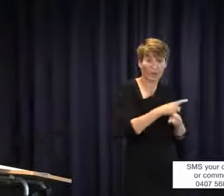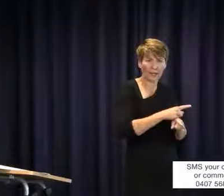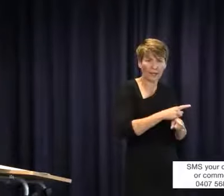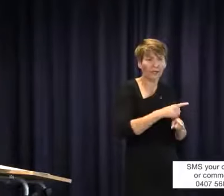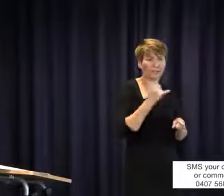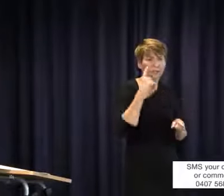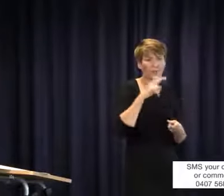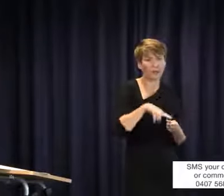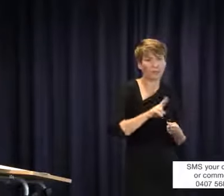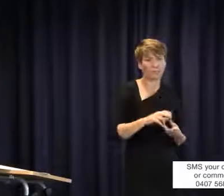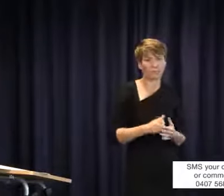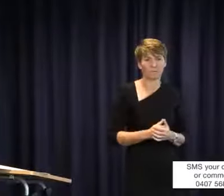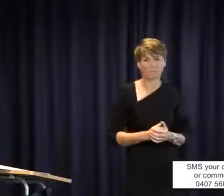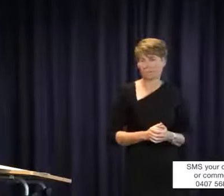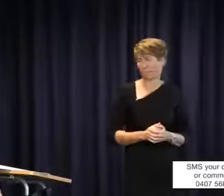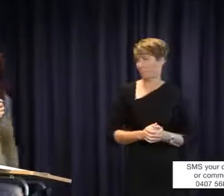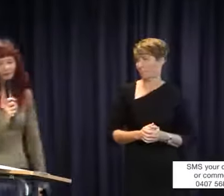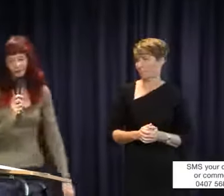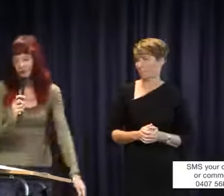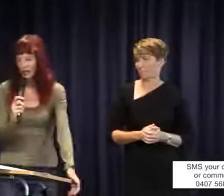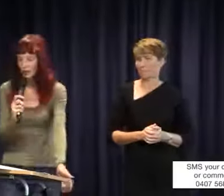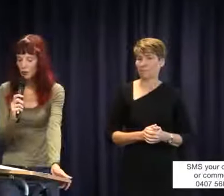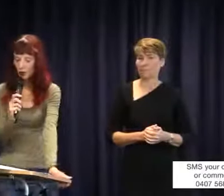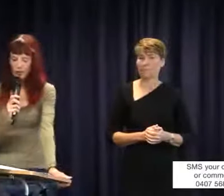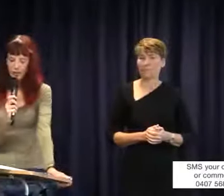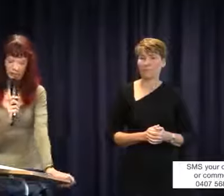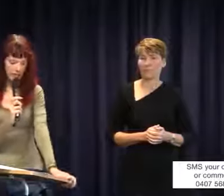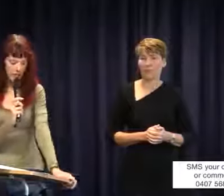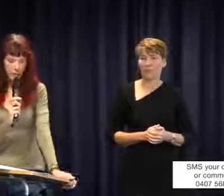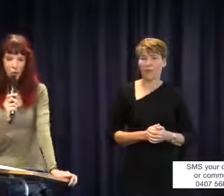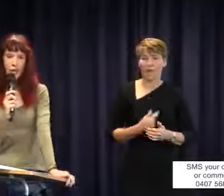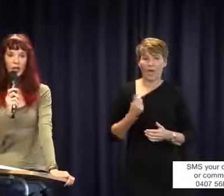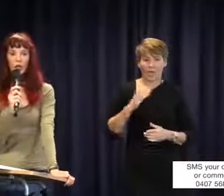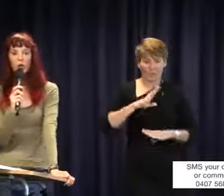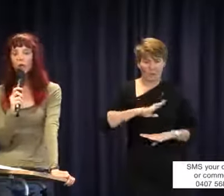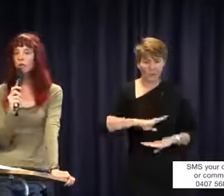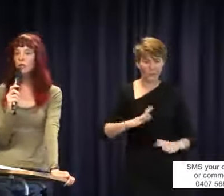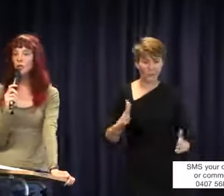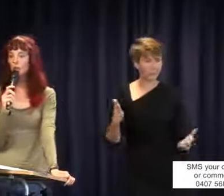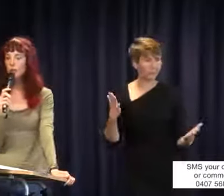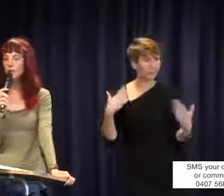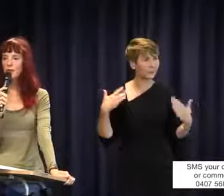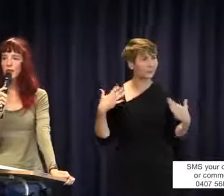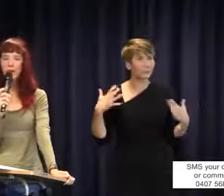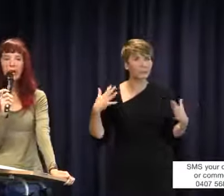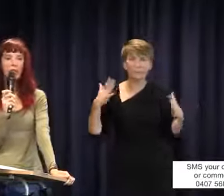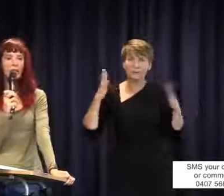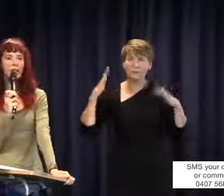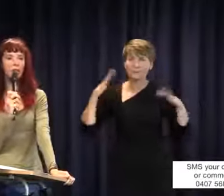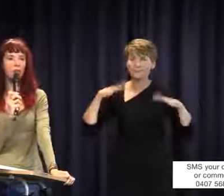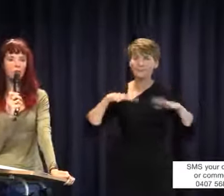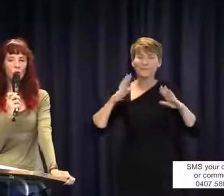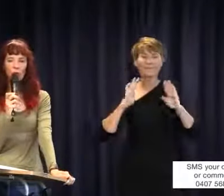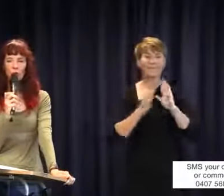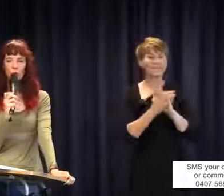I will try to stay calm. How do you all of you deaf people feel about hearing your language